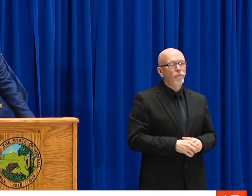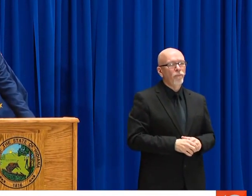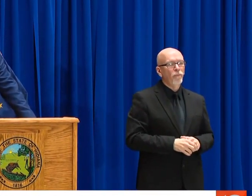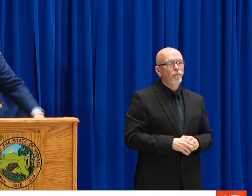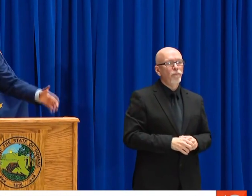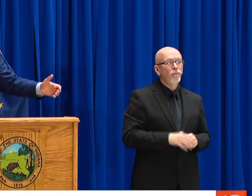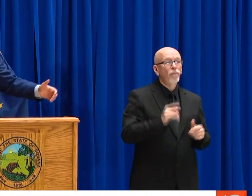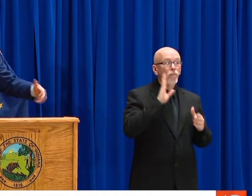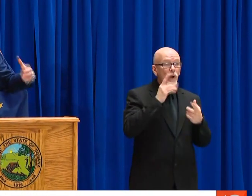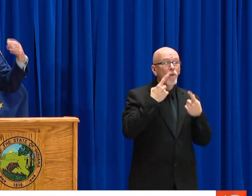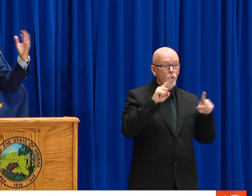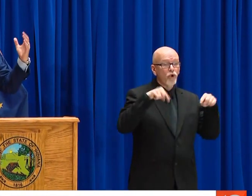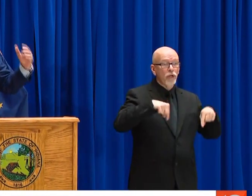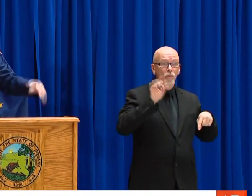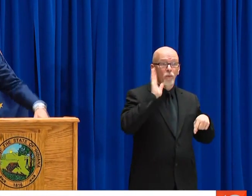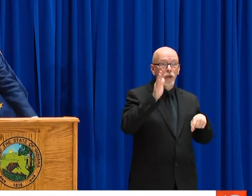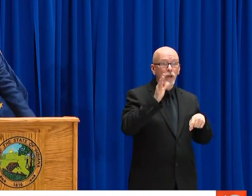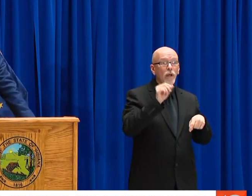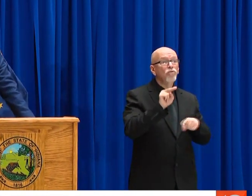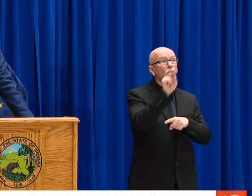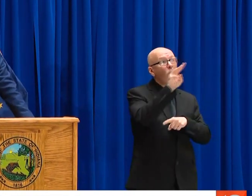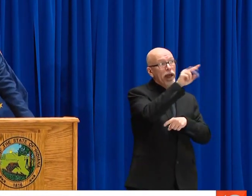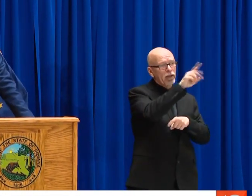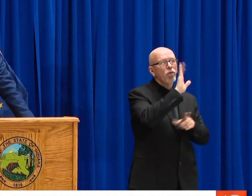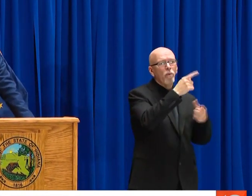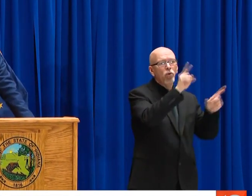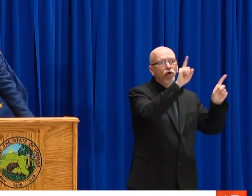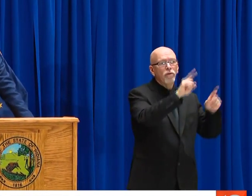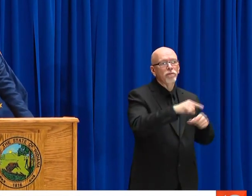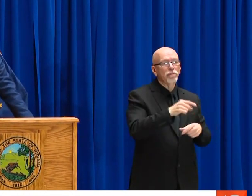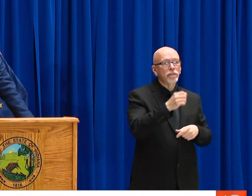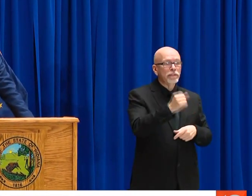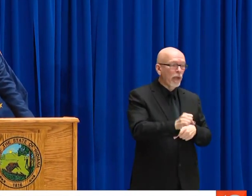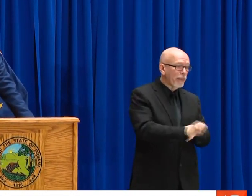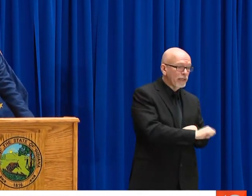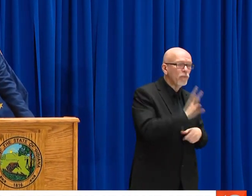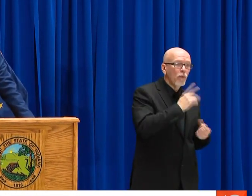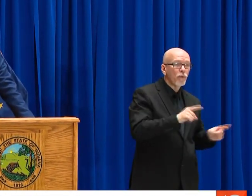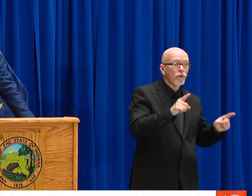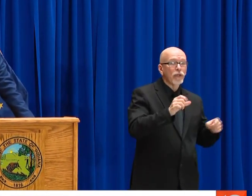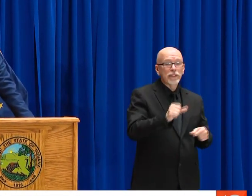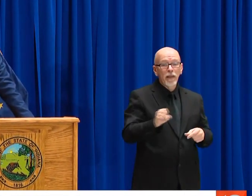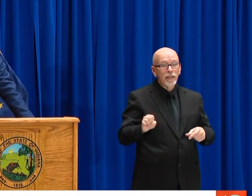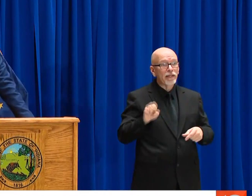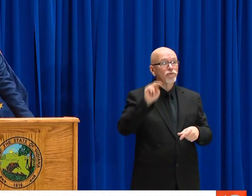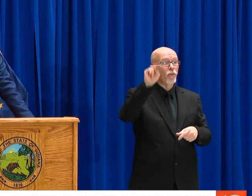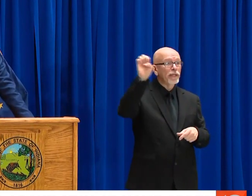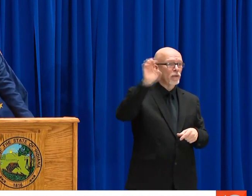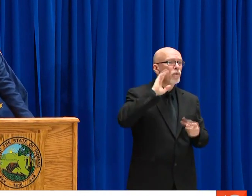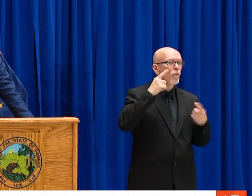THIS IS ABOUT CARING FOR THOSE THAT ARE IN NEED RIGHT NOW. IT'S GOING TO WORK HERE.